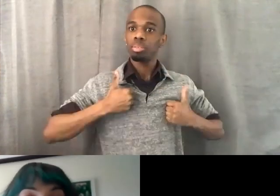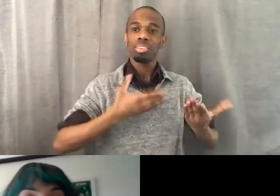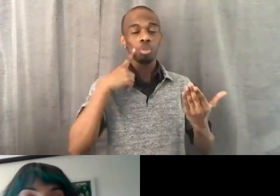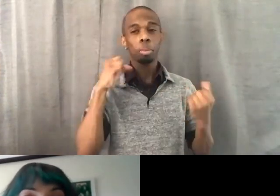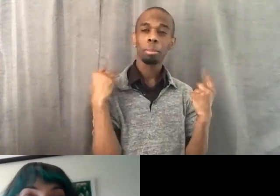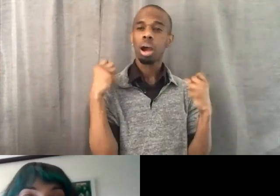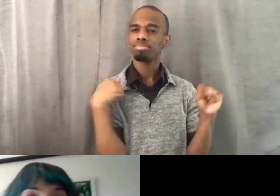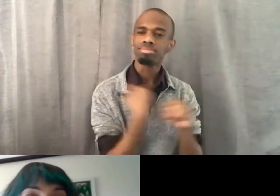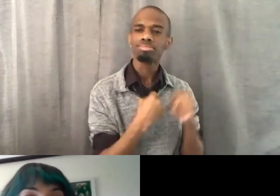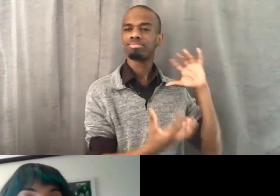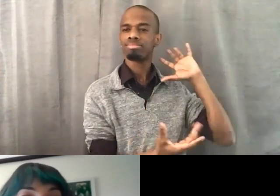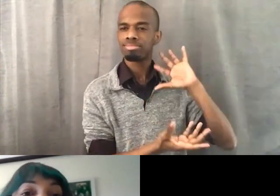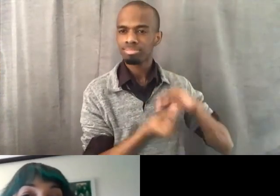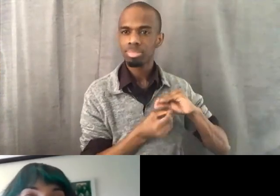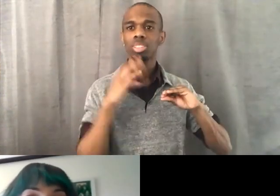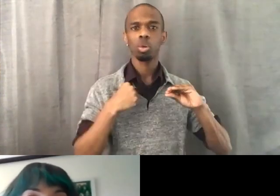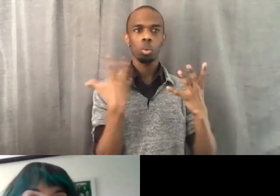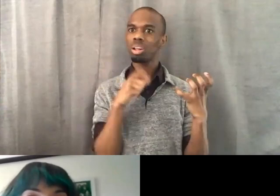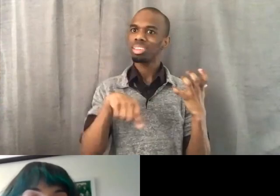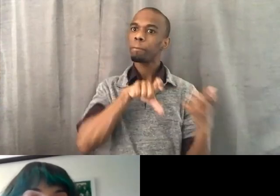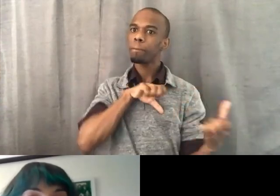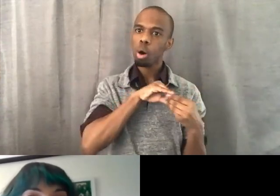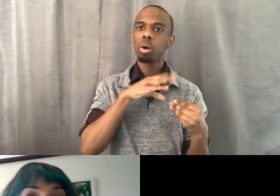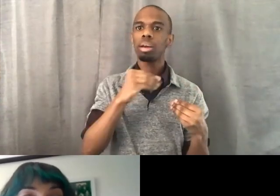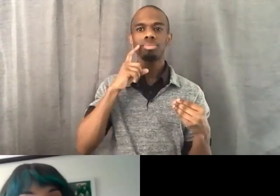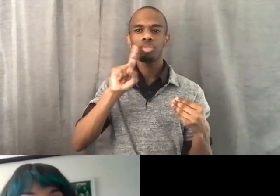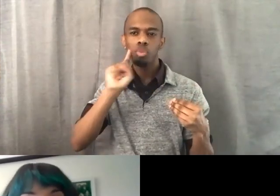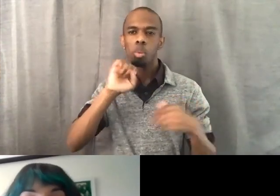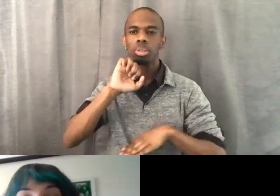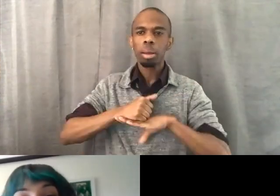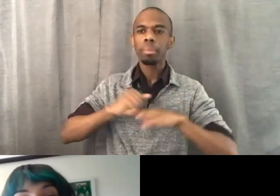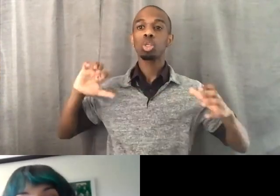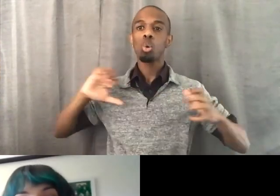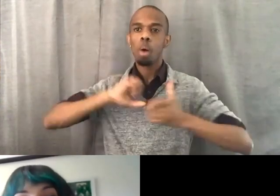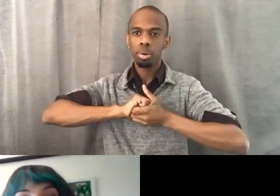to form like a cooperative ownership and take over the property. And we're about to close on it hopefully today,